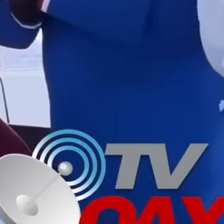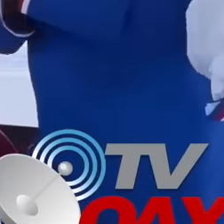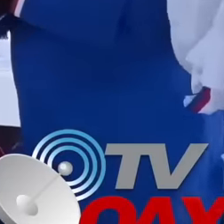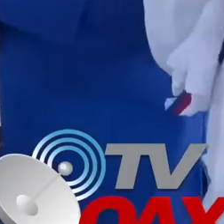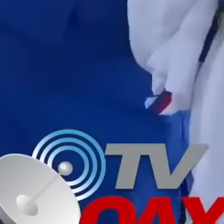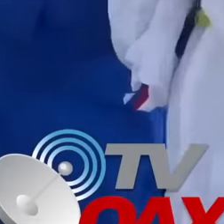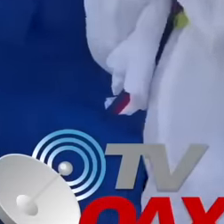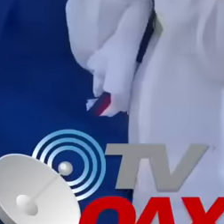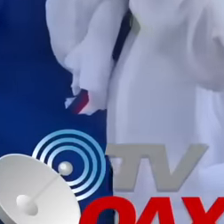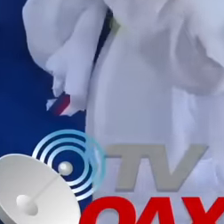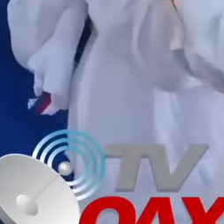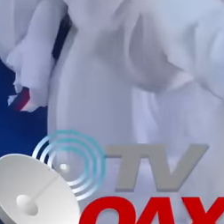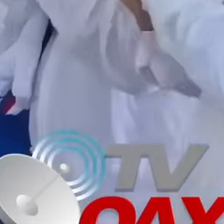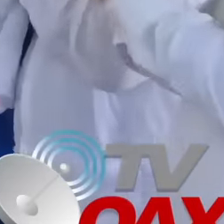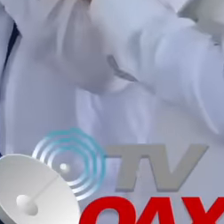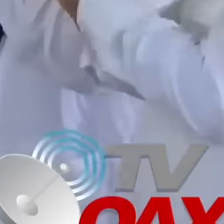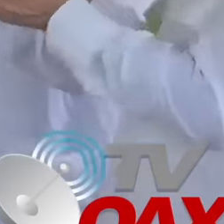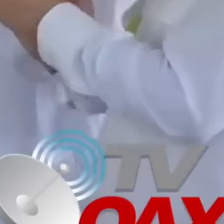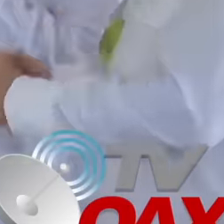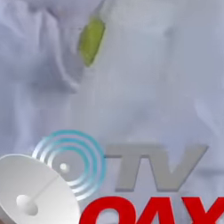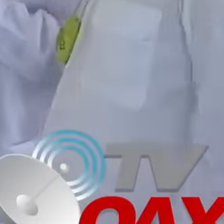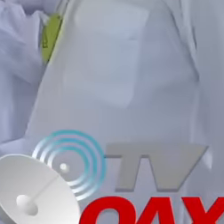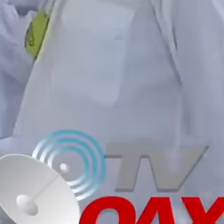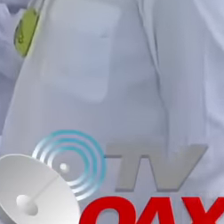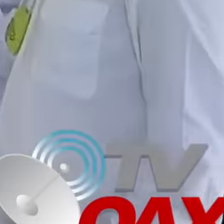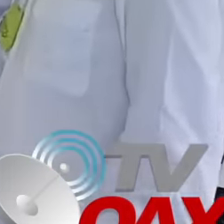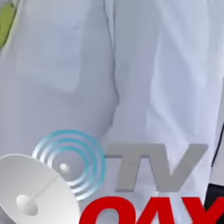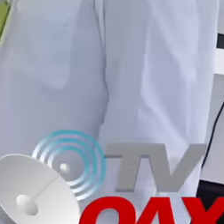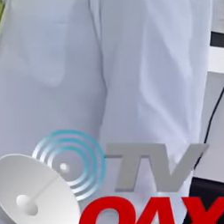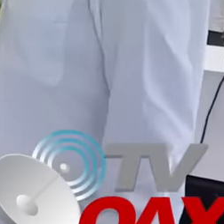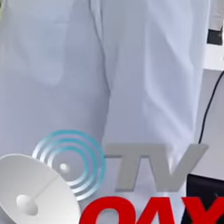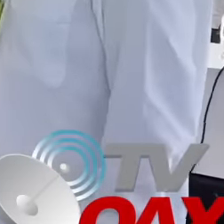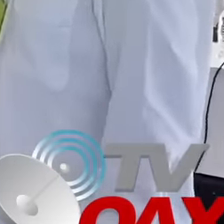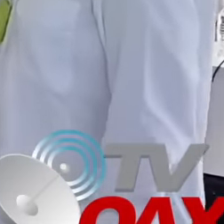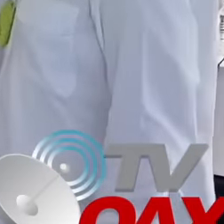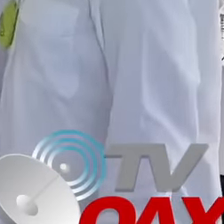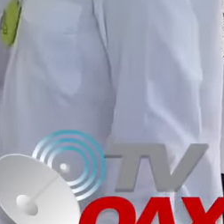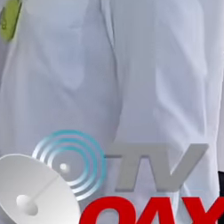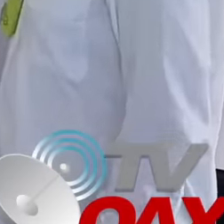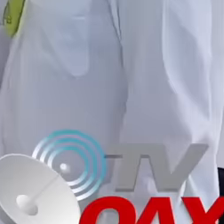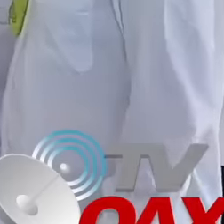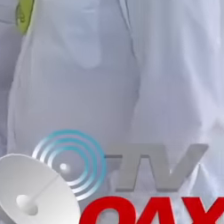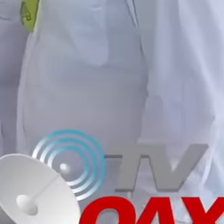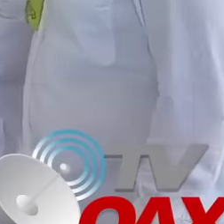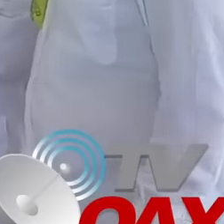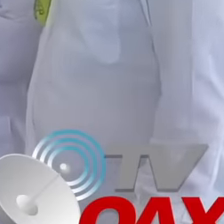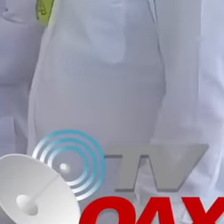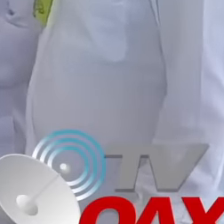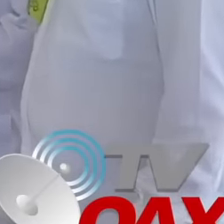historical claims for which they have fought for so long, the decrees were signed on